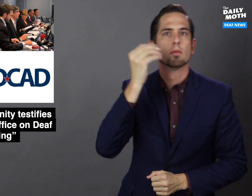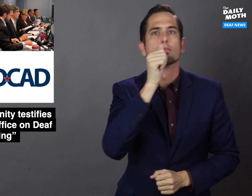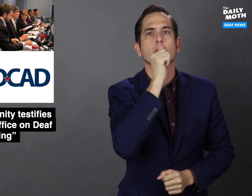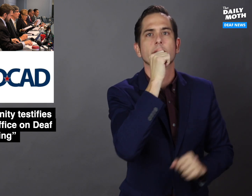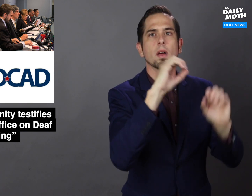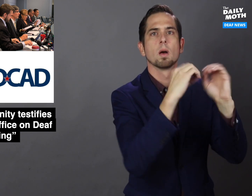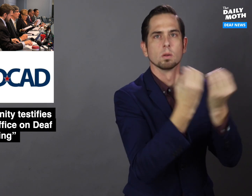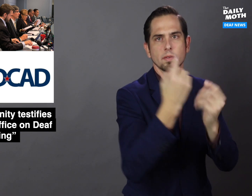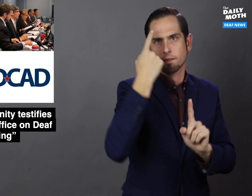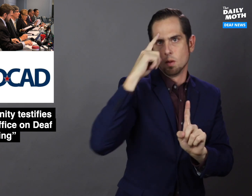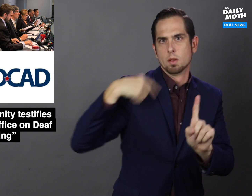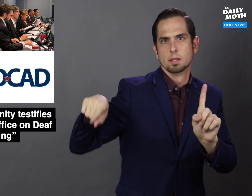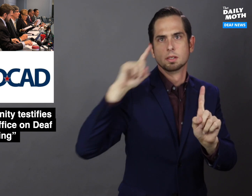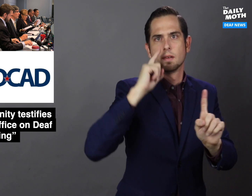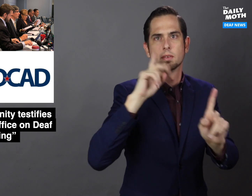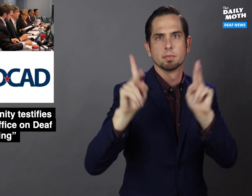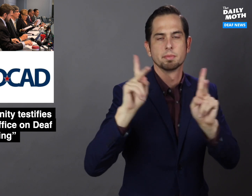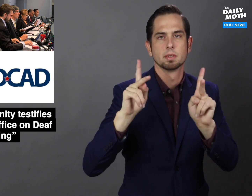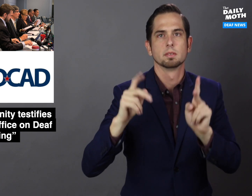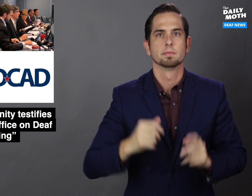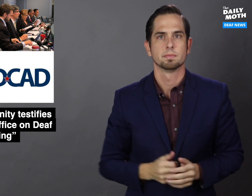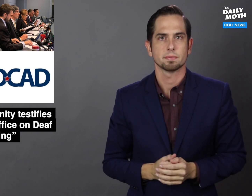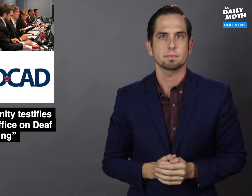and private organizations.